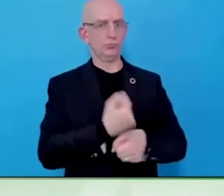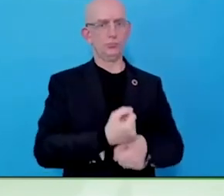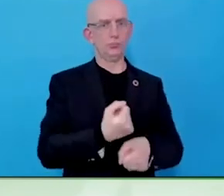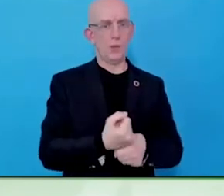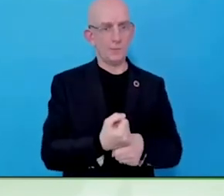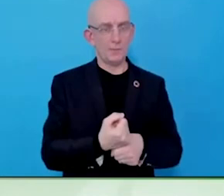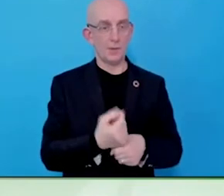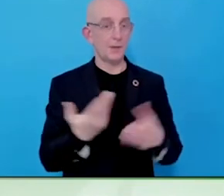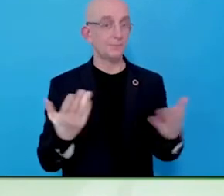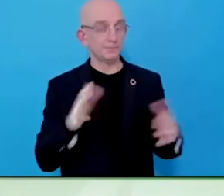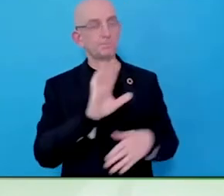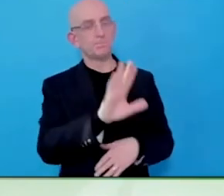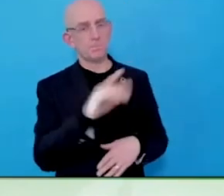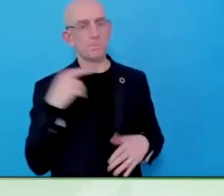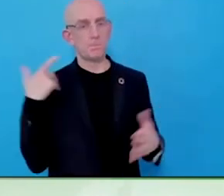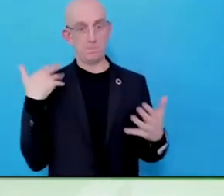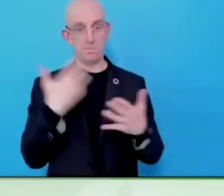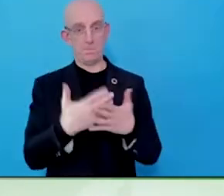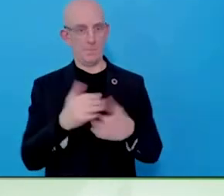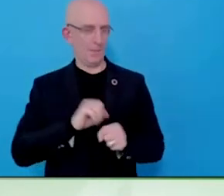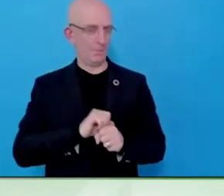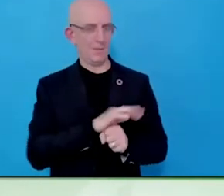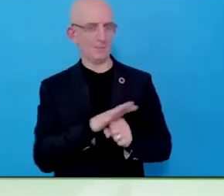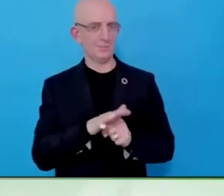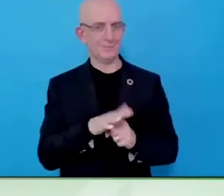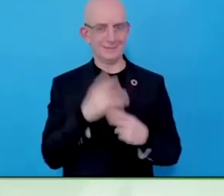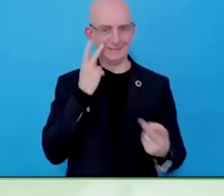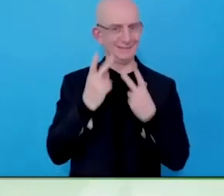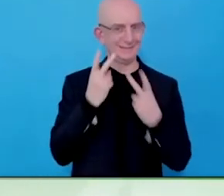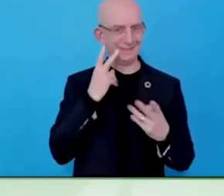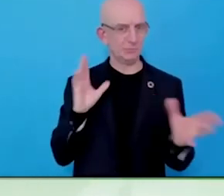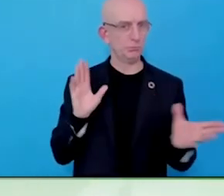I think it is important for us to understand that there are wins and there are organisations.